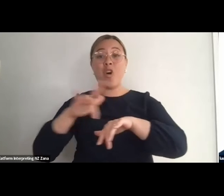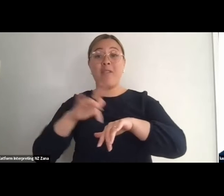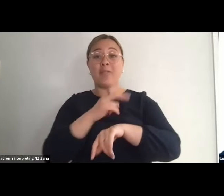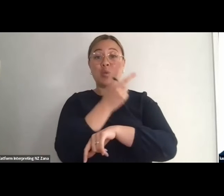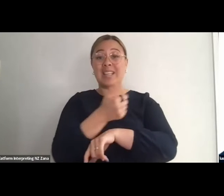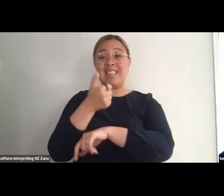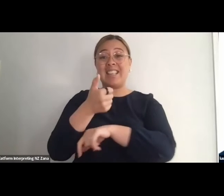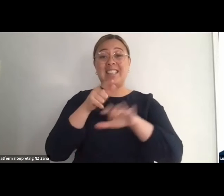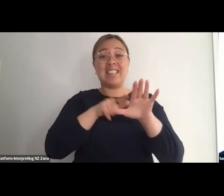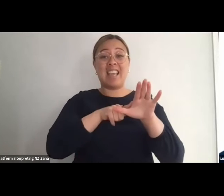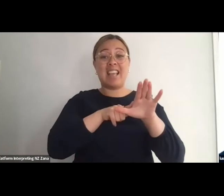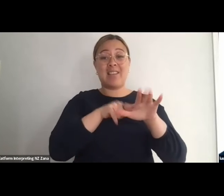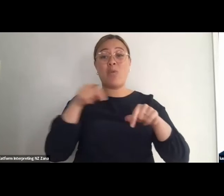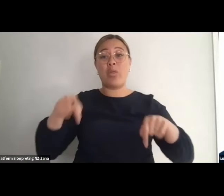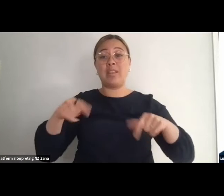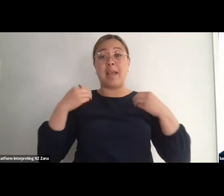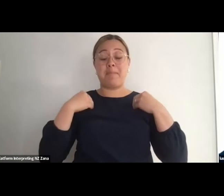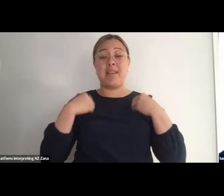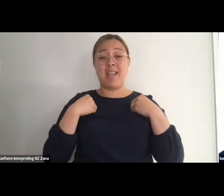also as an independent collaborator, thanks.